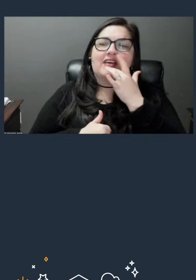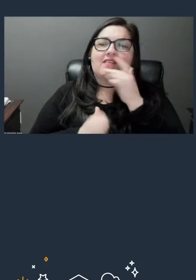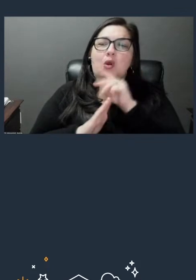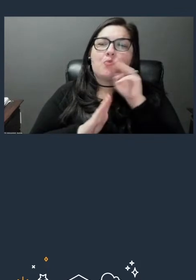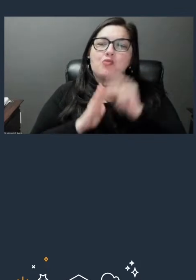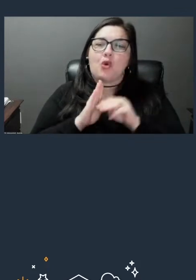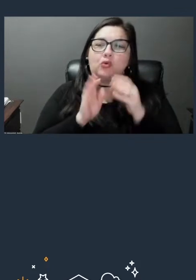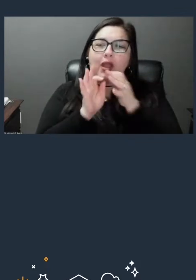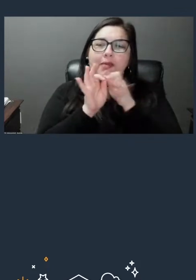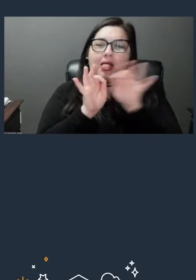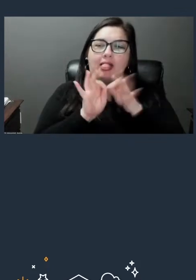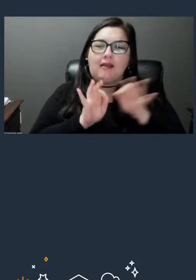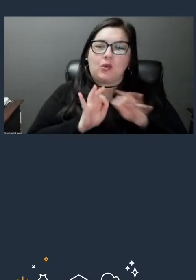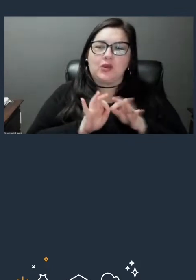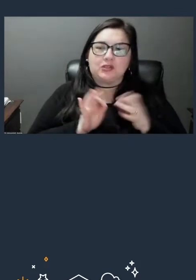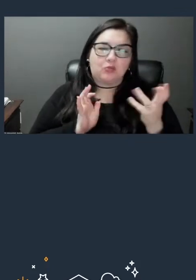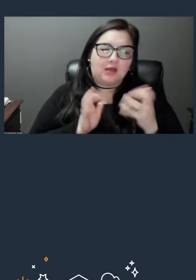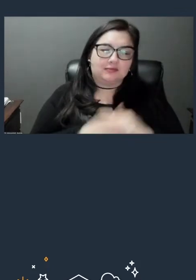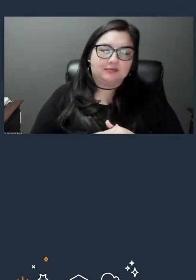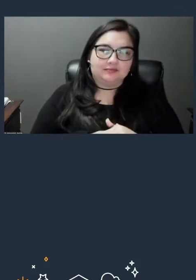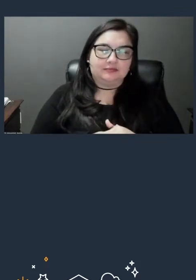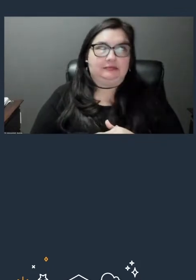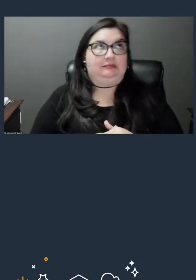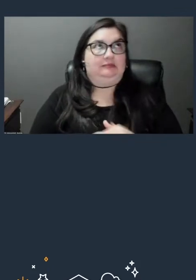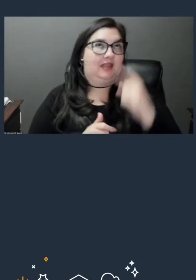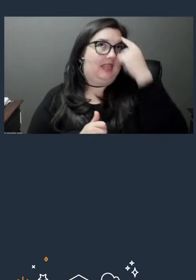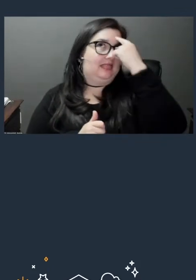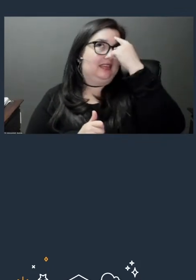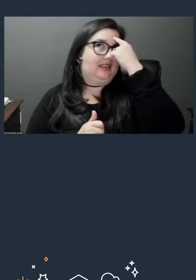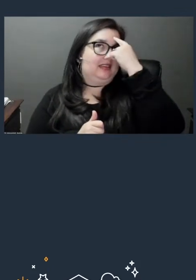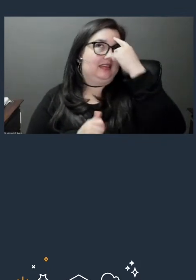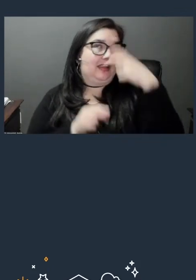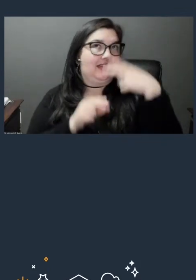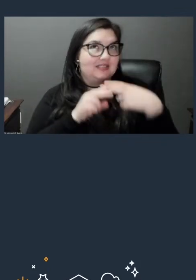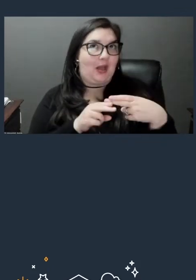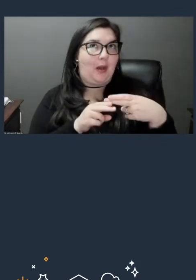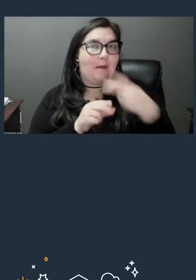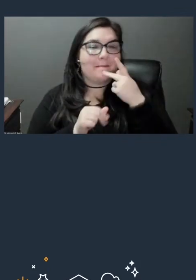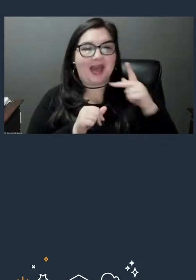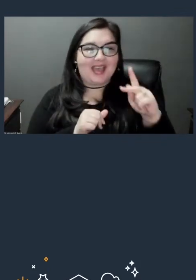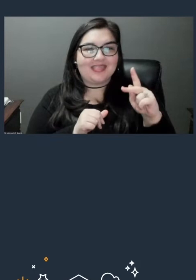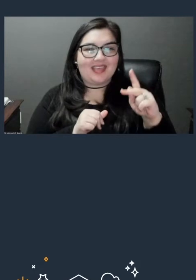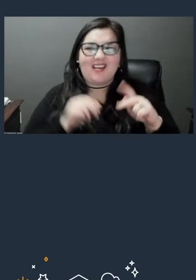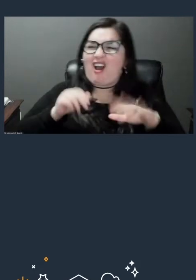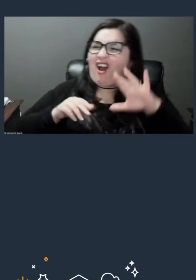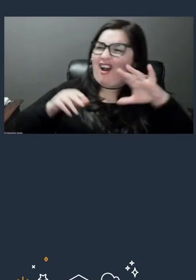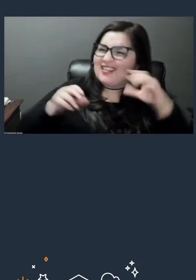Oh, I think for today it's gotta be Python. Ah, okay. But any other day we'll have to see.